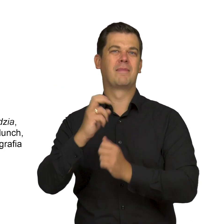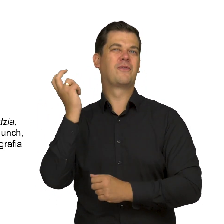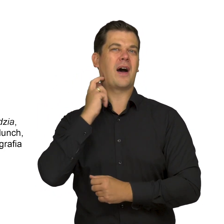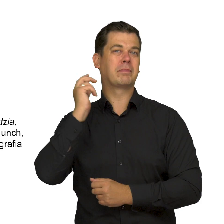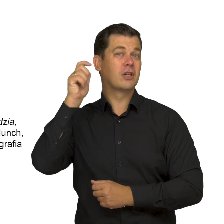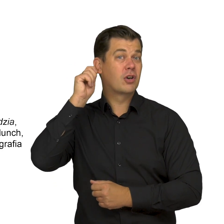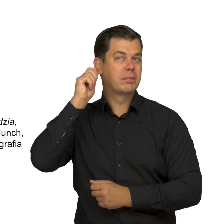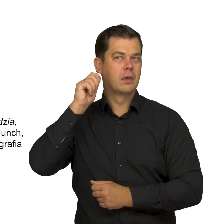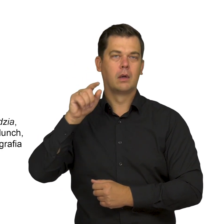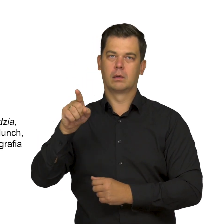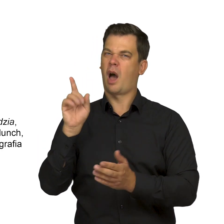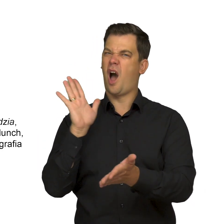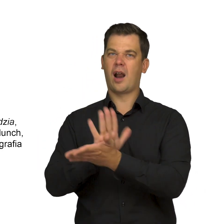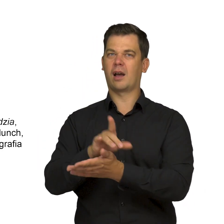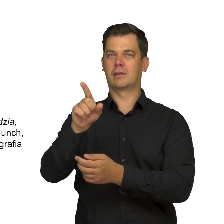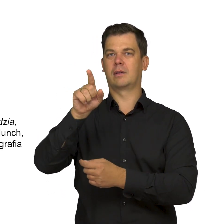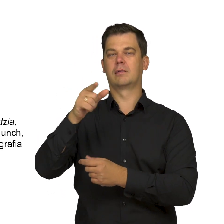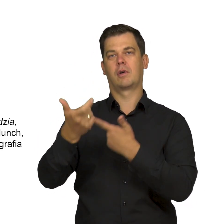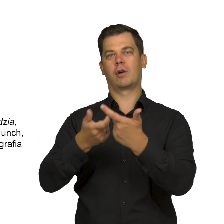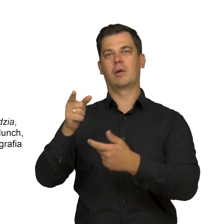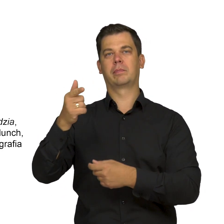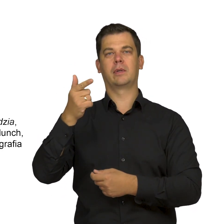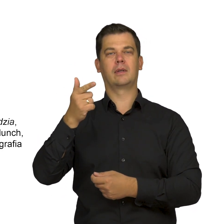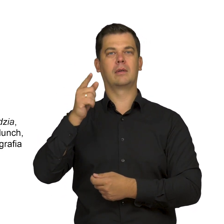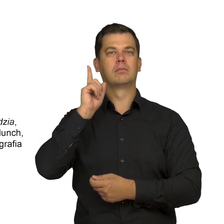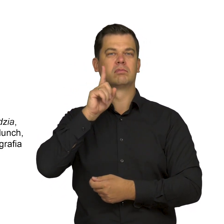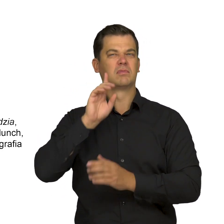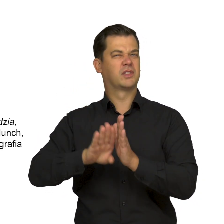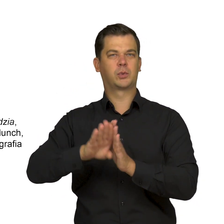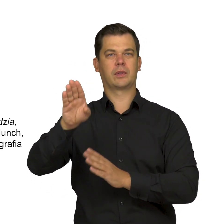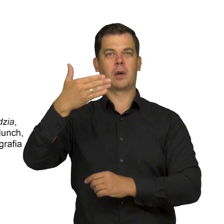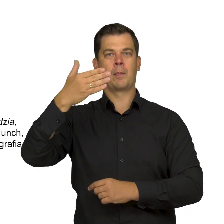typical for the oeuvre of this eminent Norwegian artist,